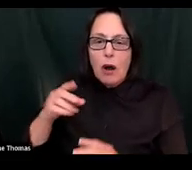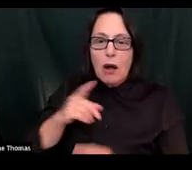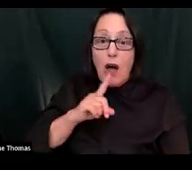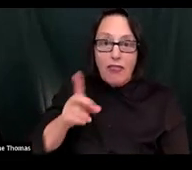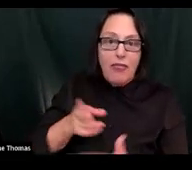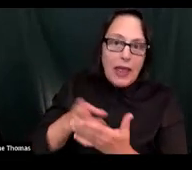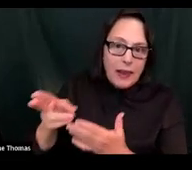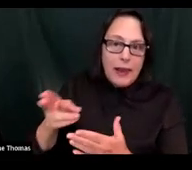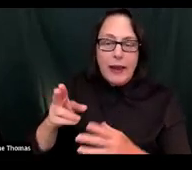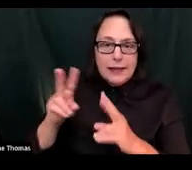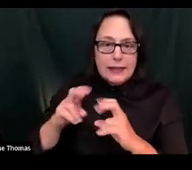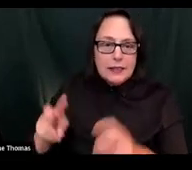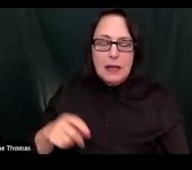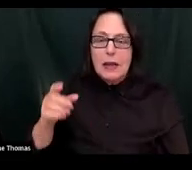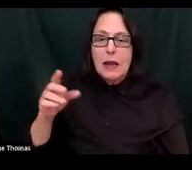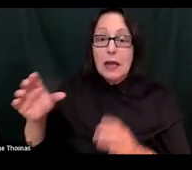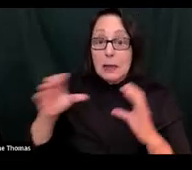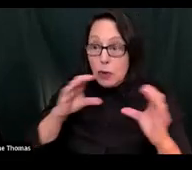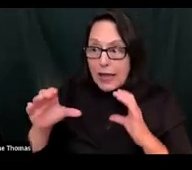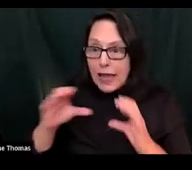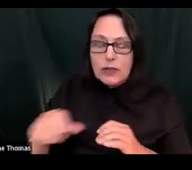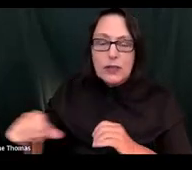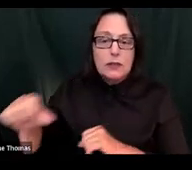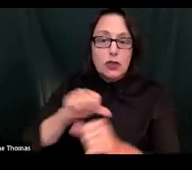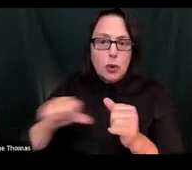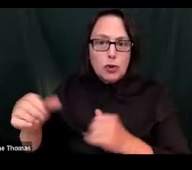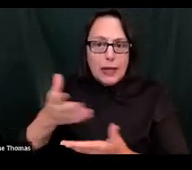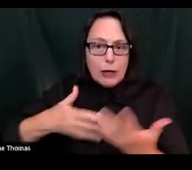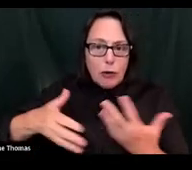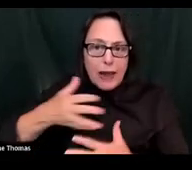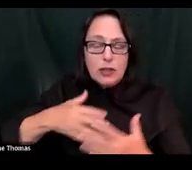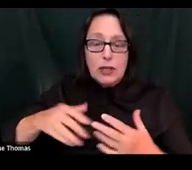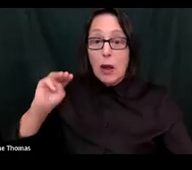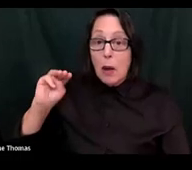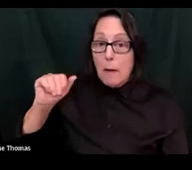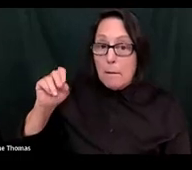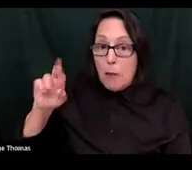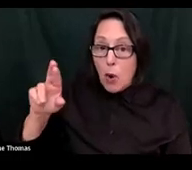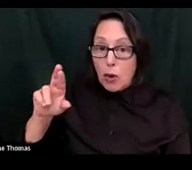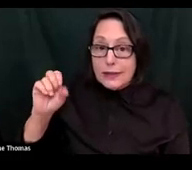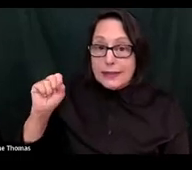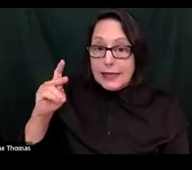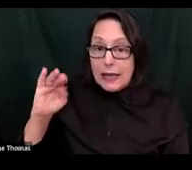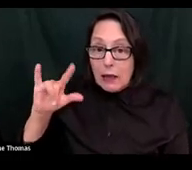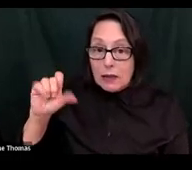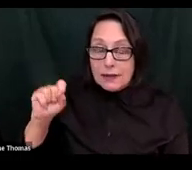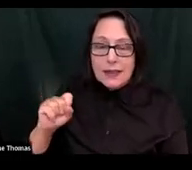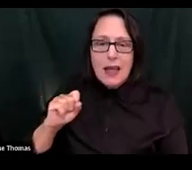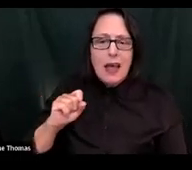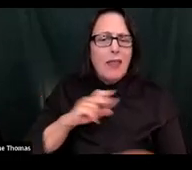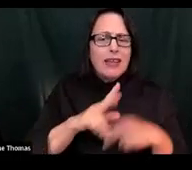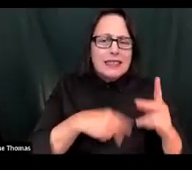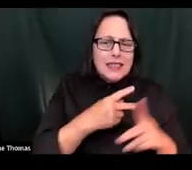is communication, social interaction, the motor skills of the child, the type and the severity